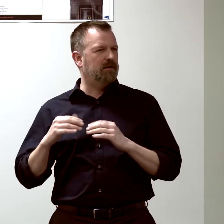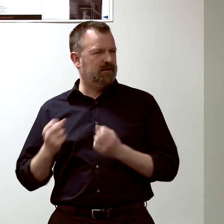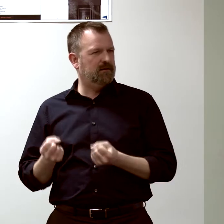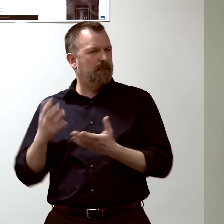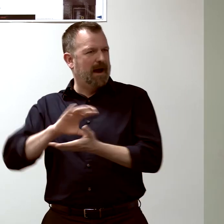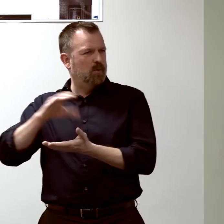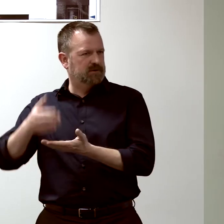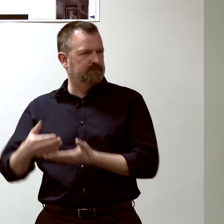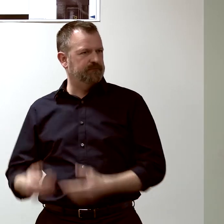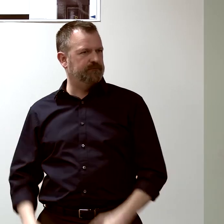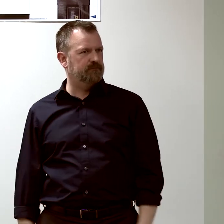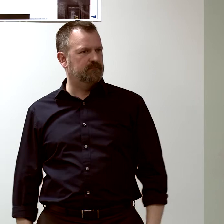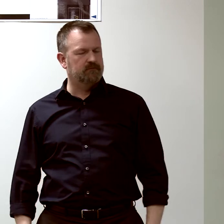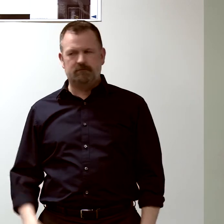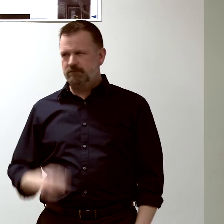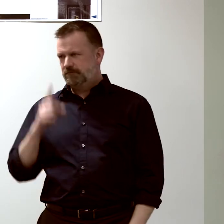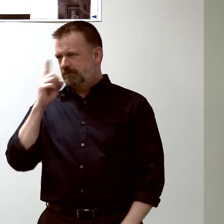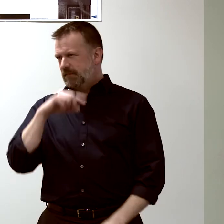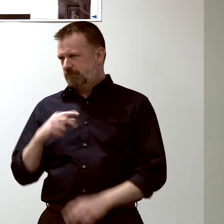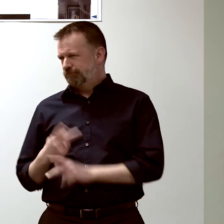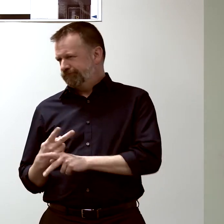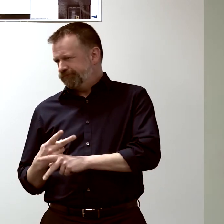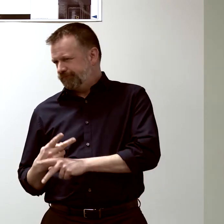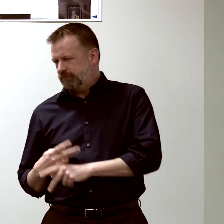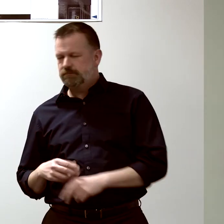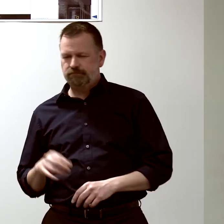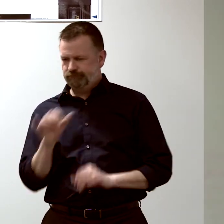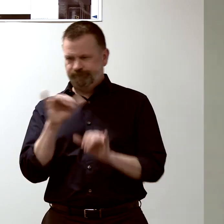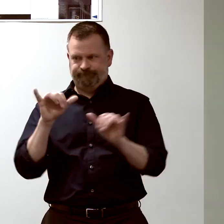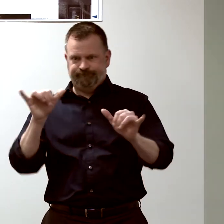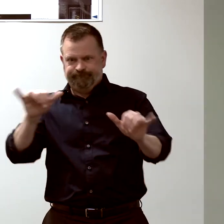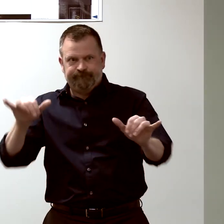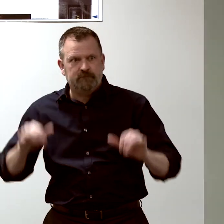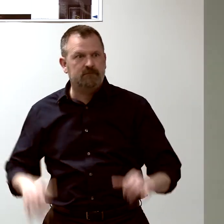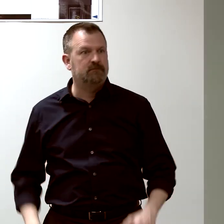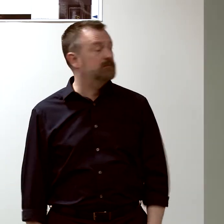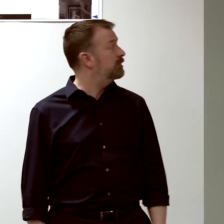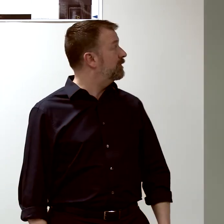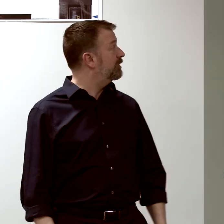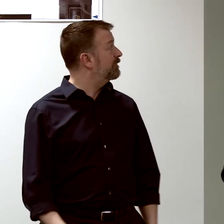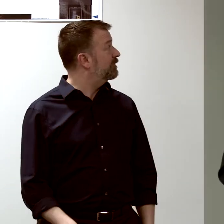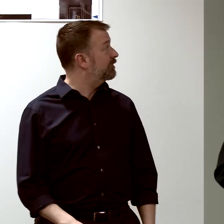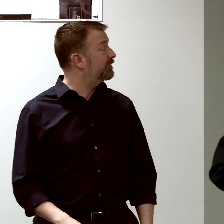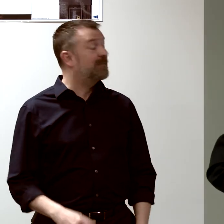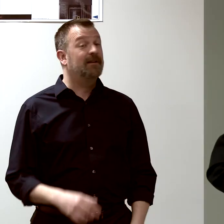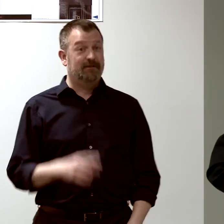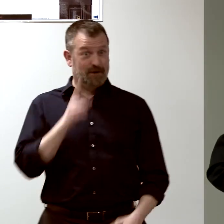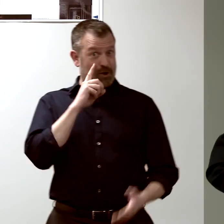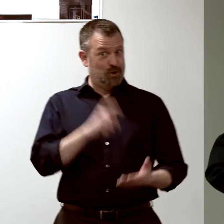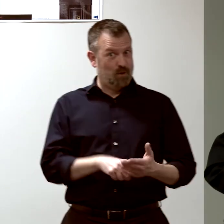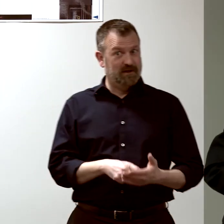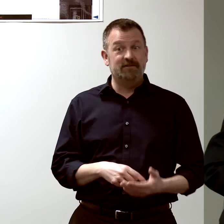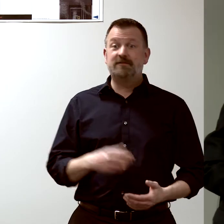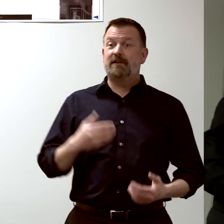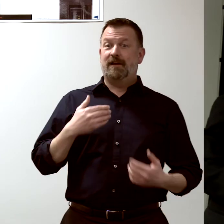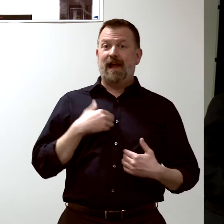and you can see not only is it protected against the strain it was infected against,